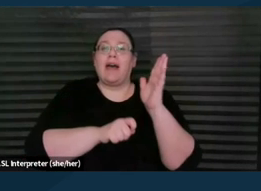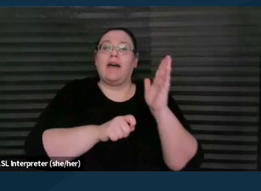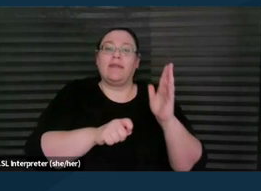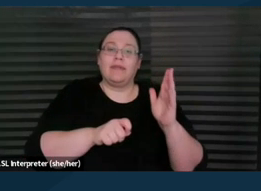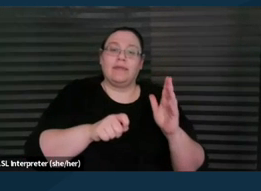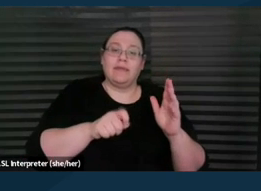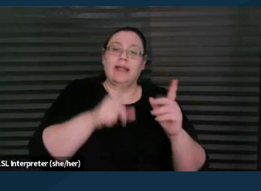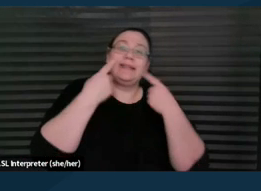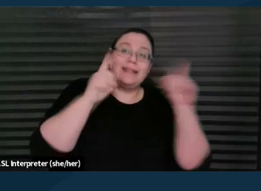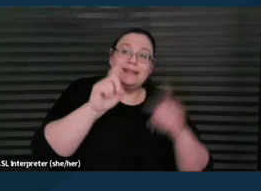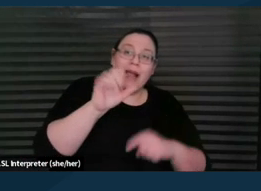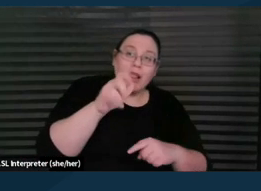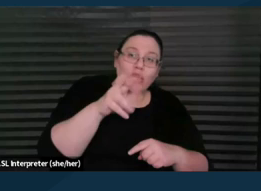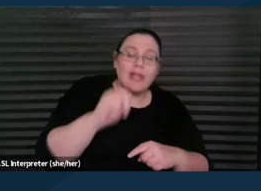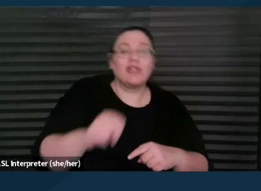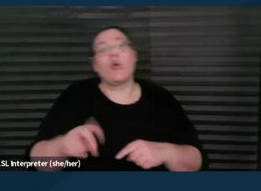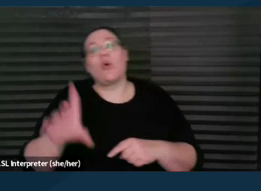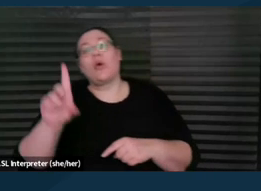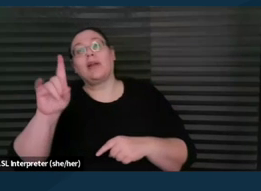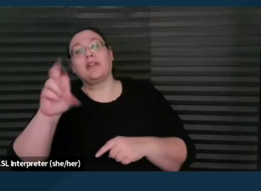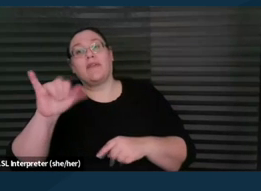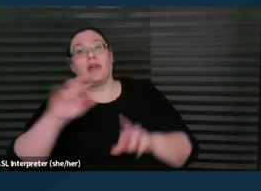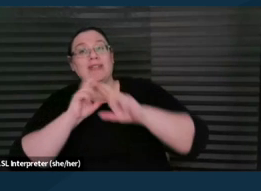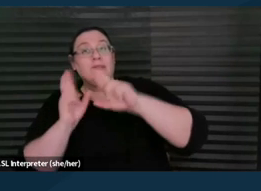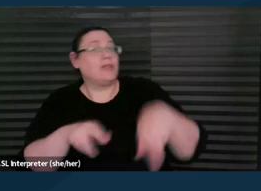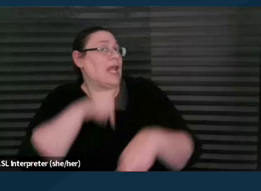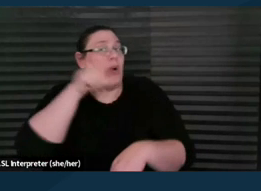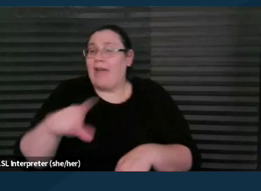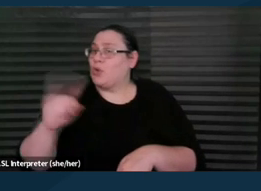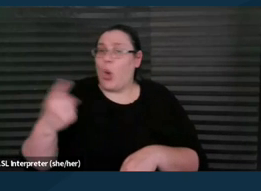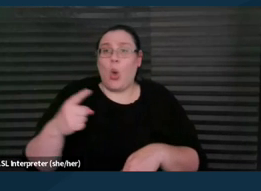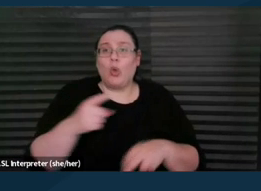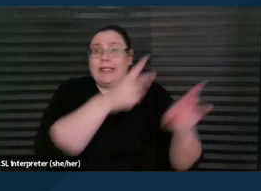They don't just have to transcribe so long as the attorney is supervising